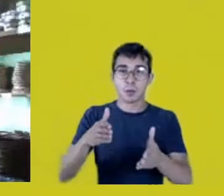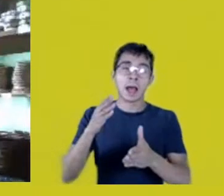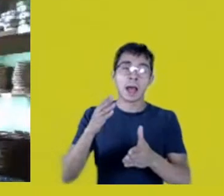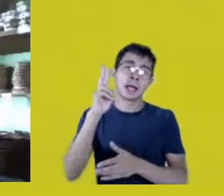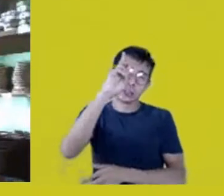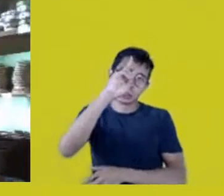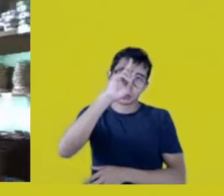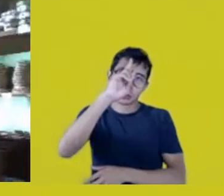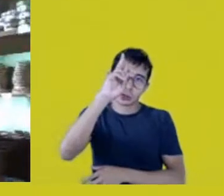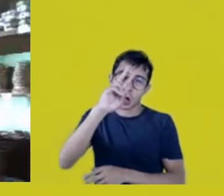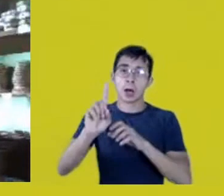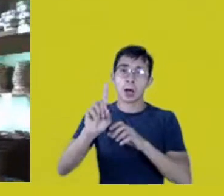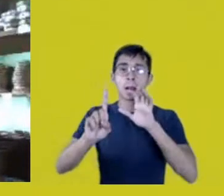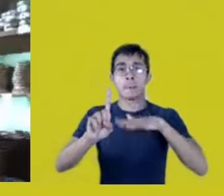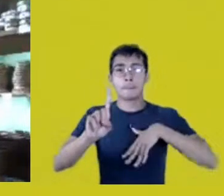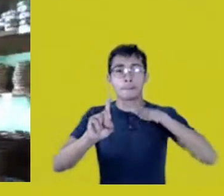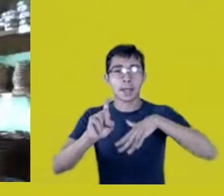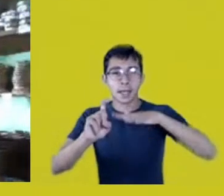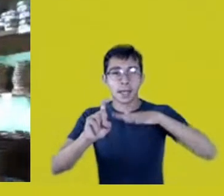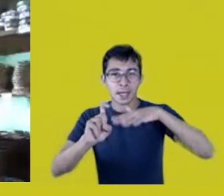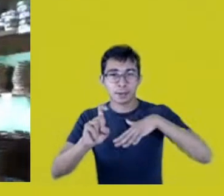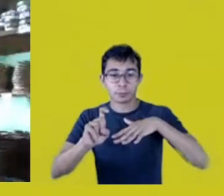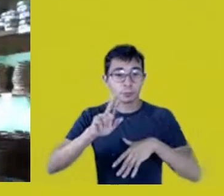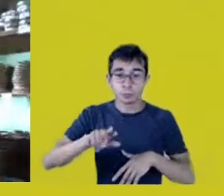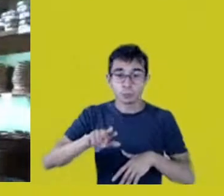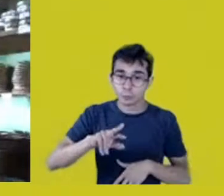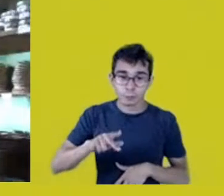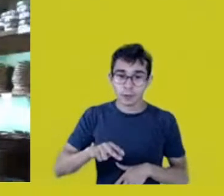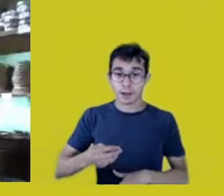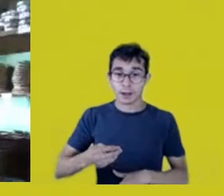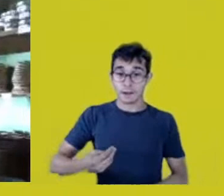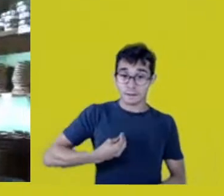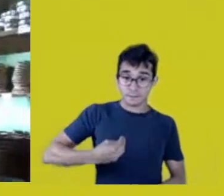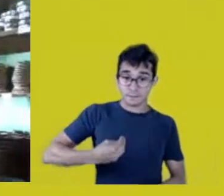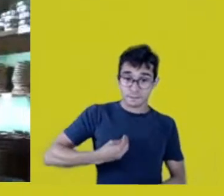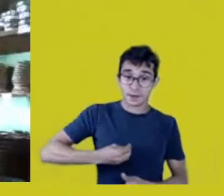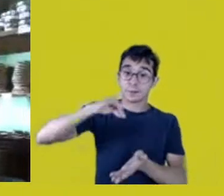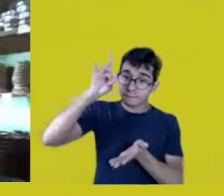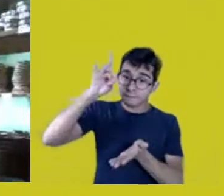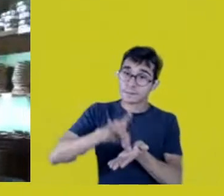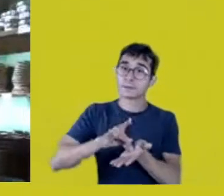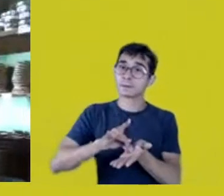Because we often translate those existences using our terms,